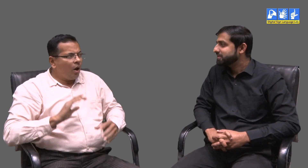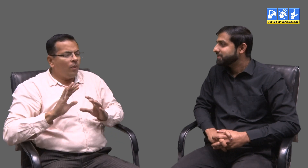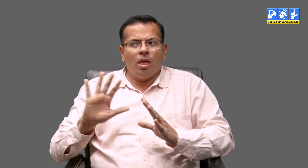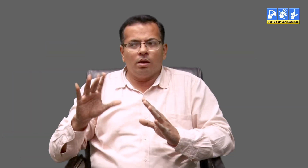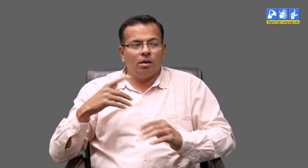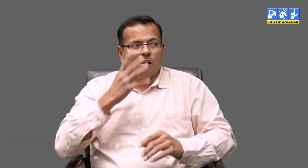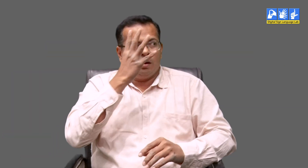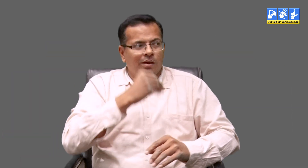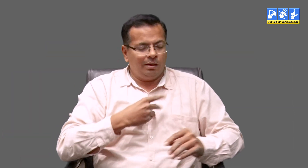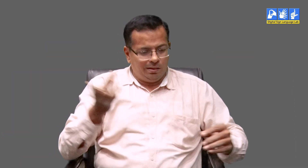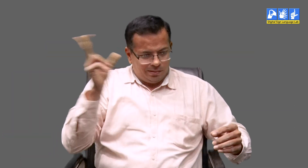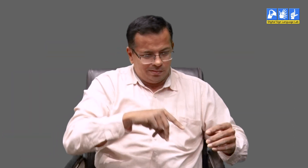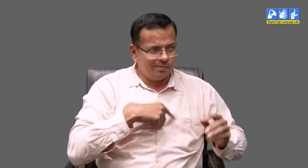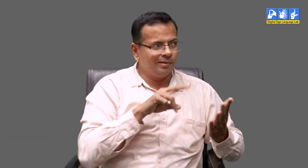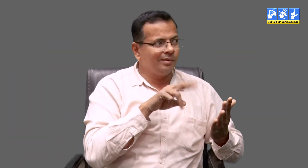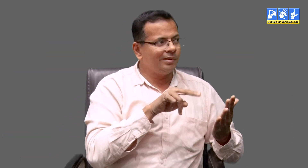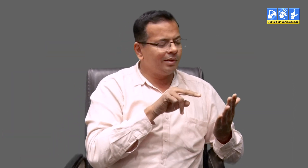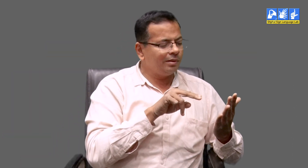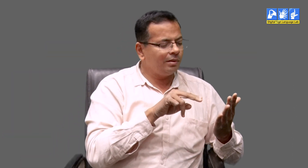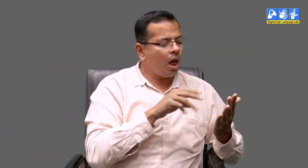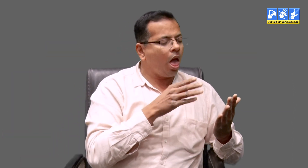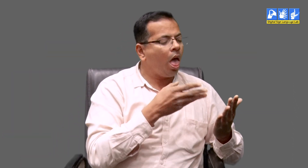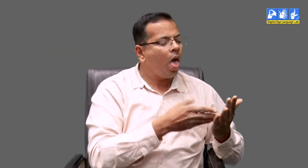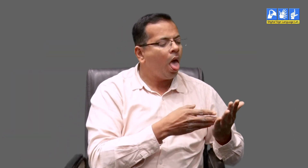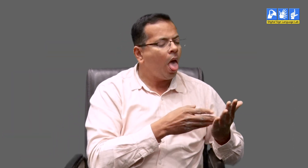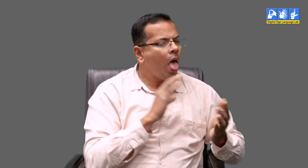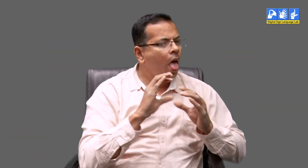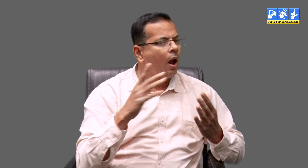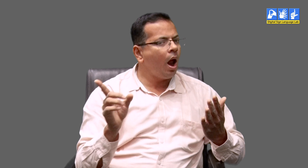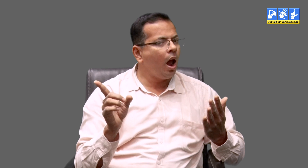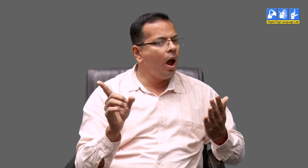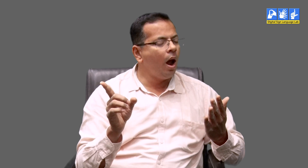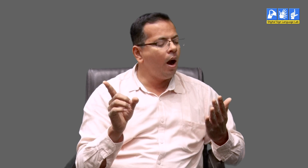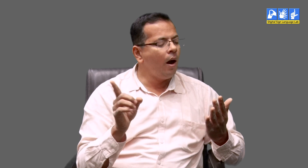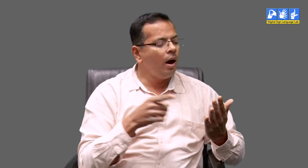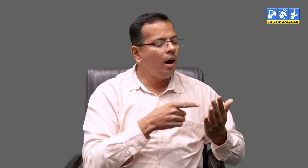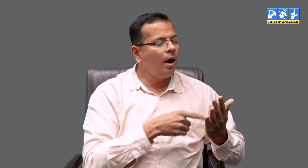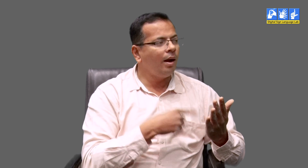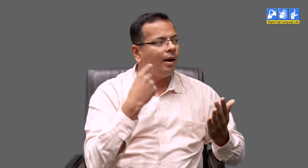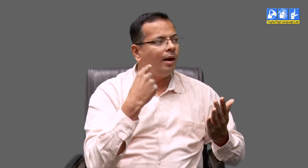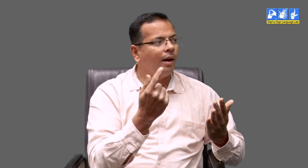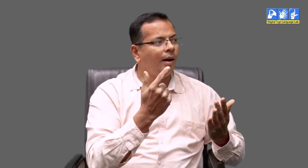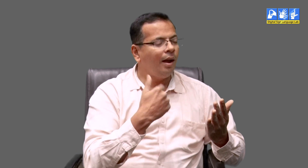At night I would read the same news/ article again. This would help me understand the article clearly.